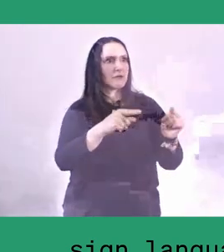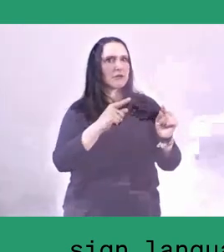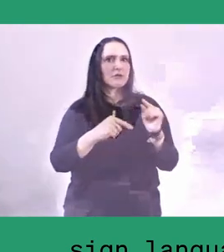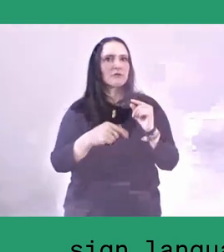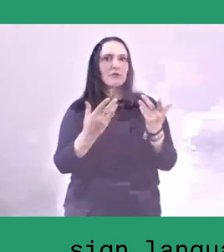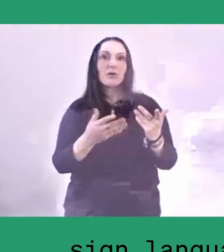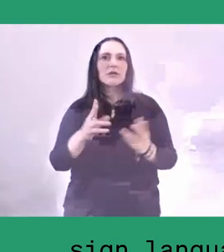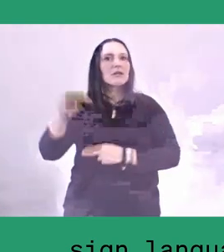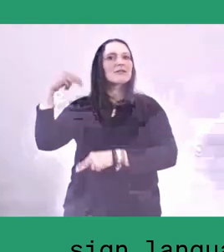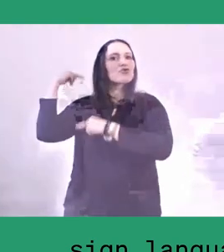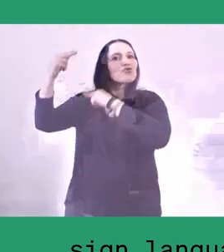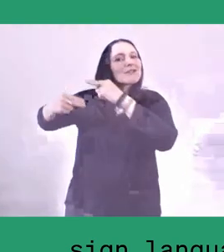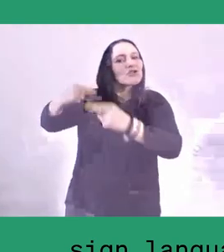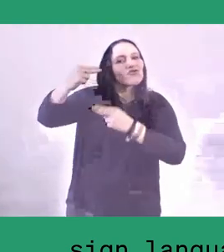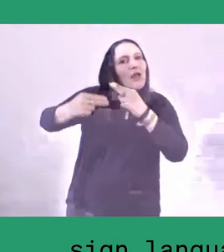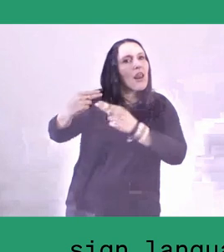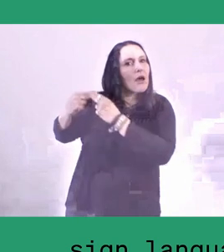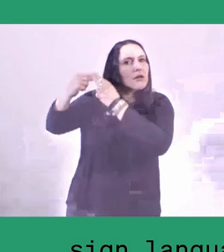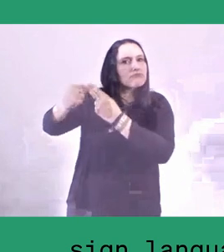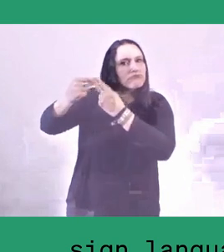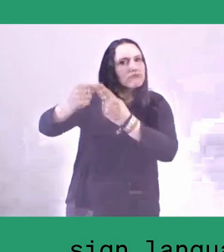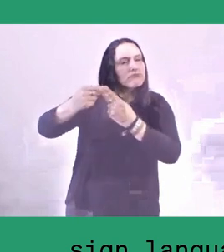that there are certain creatures